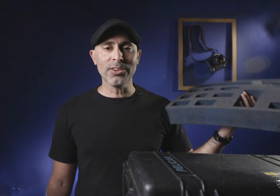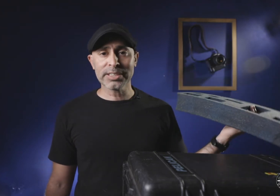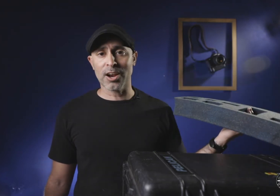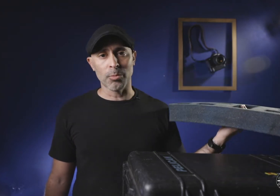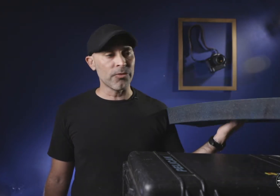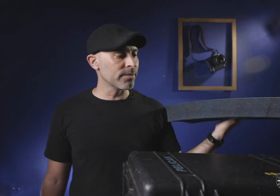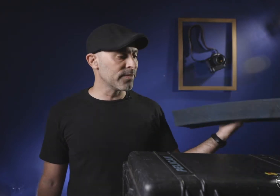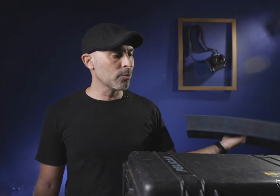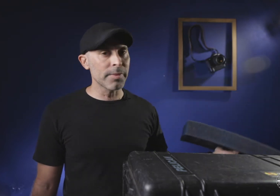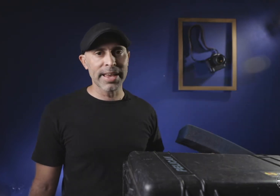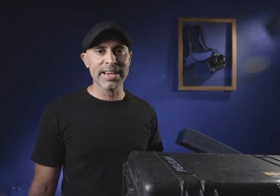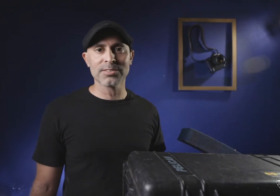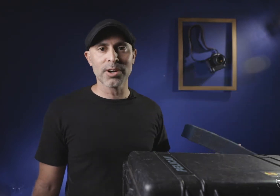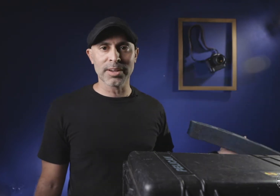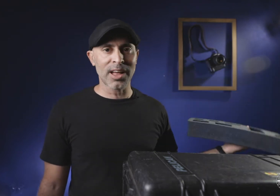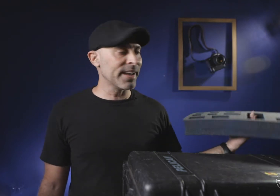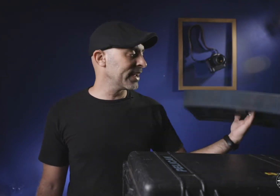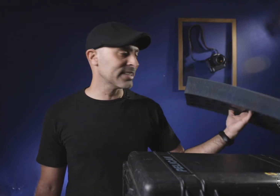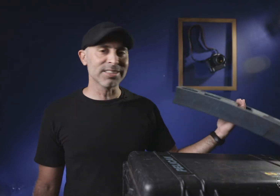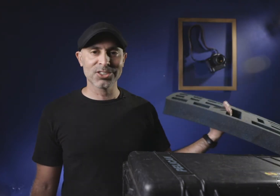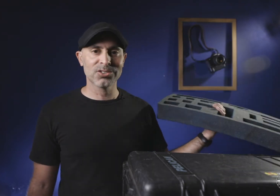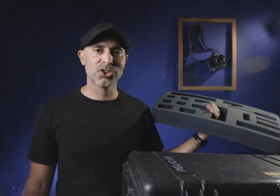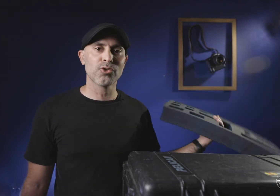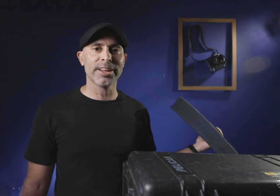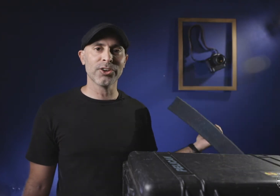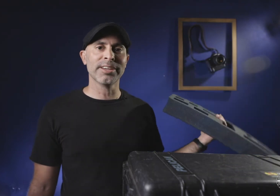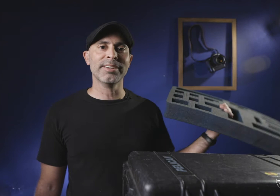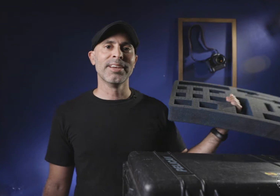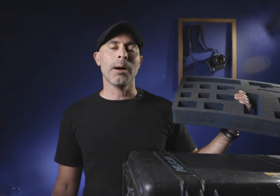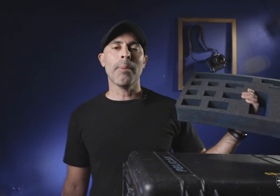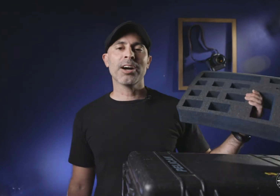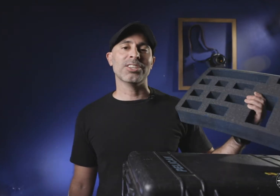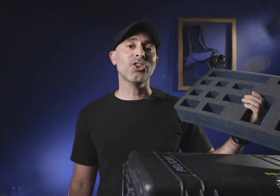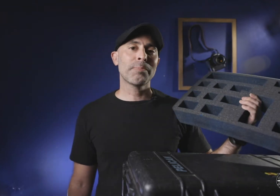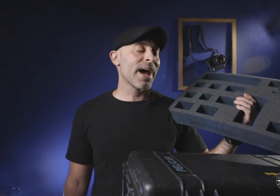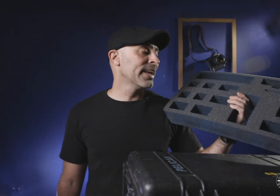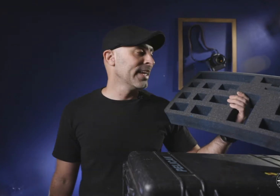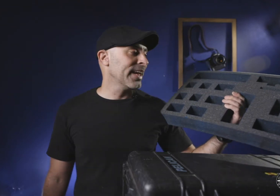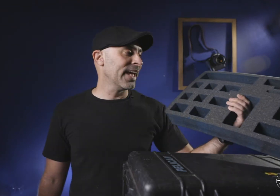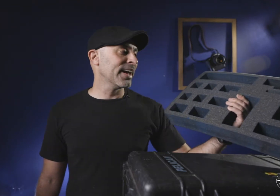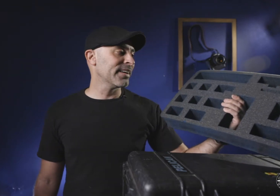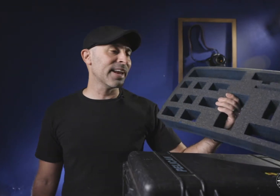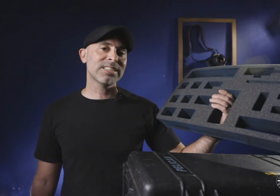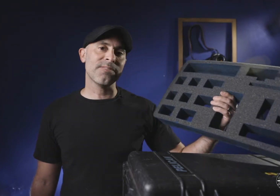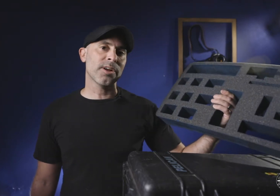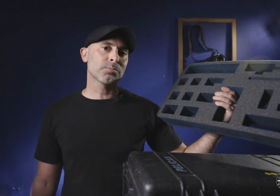looked terrible for if I open my case in front of a client and I just had this shredded looking box it looked bad and and I just didn't feel like I was